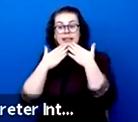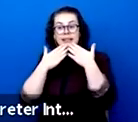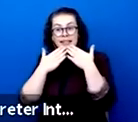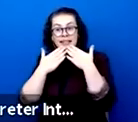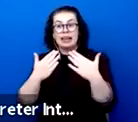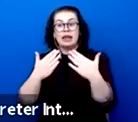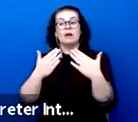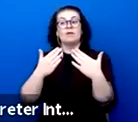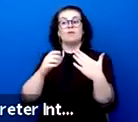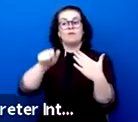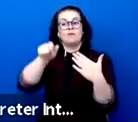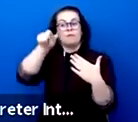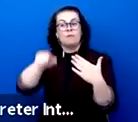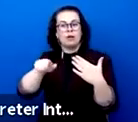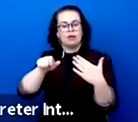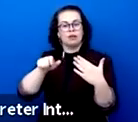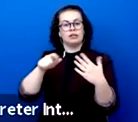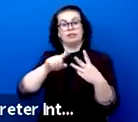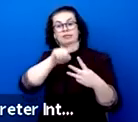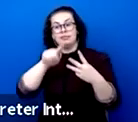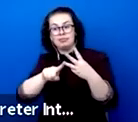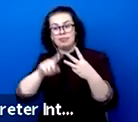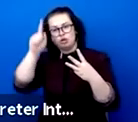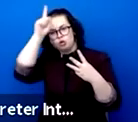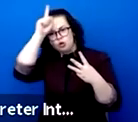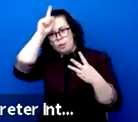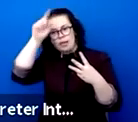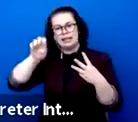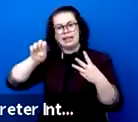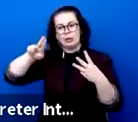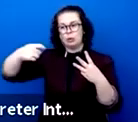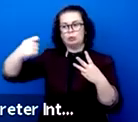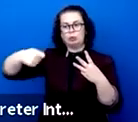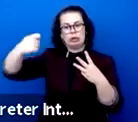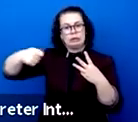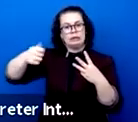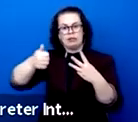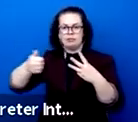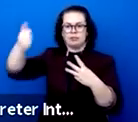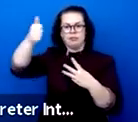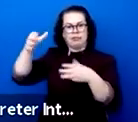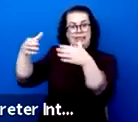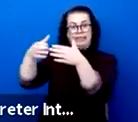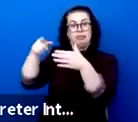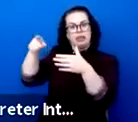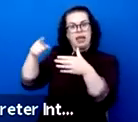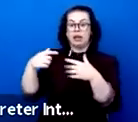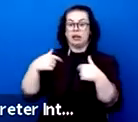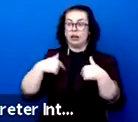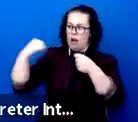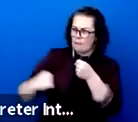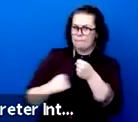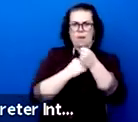and Isa Edelhoff from the German EU presidency team who believed and supported or idea